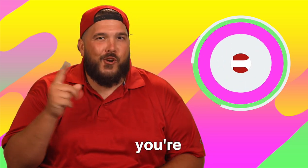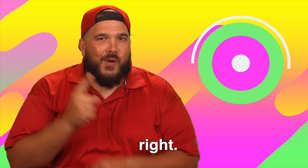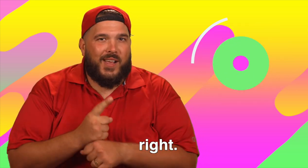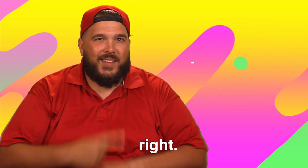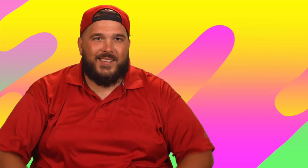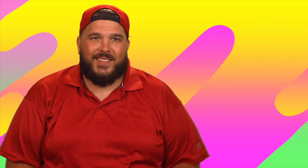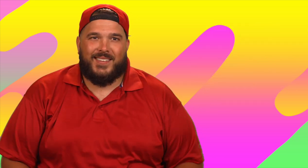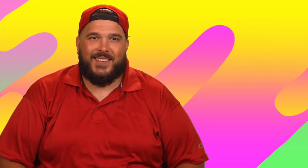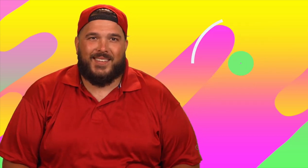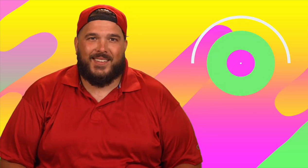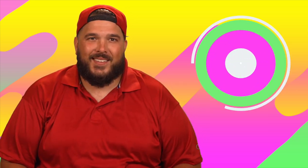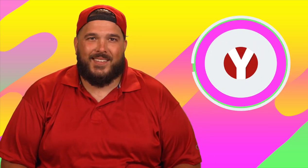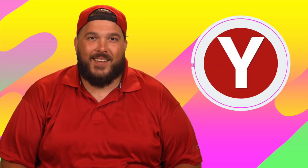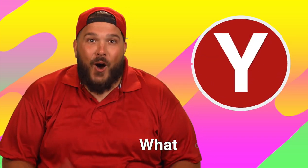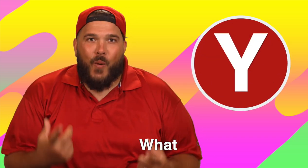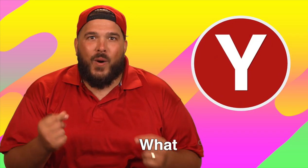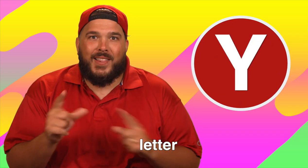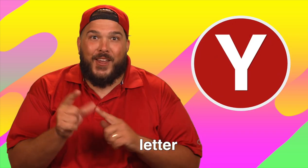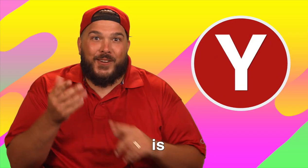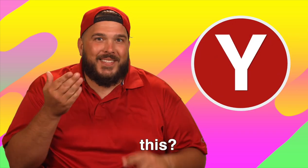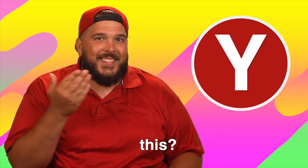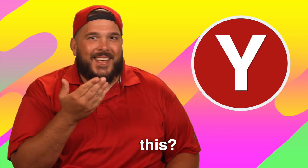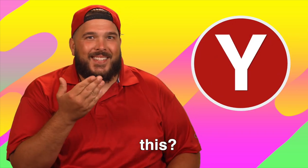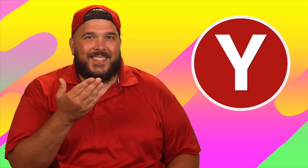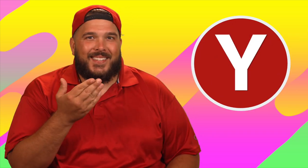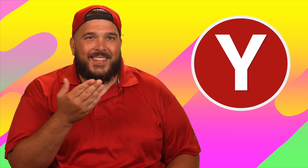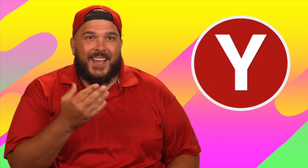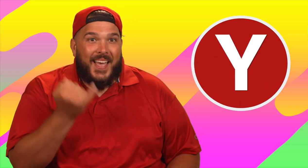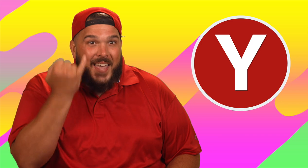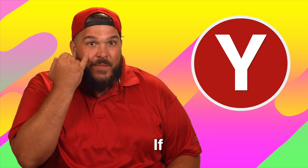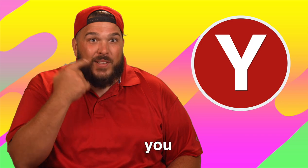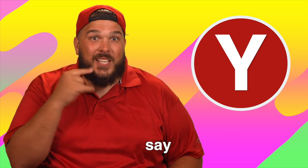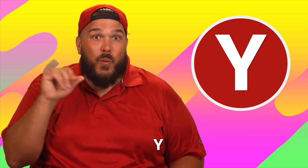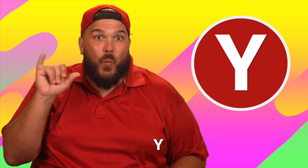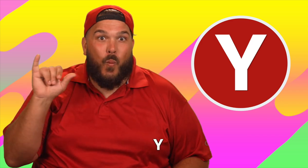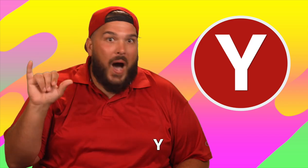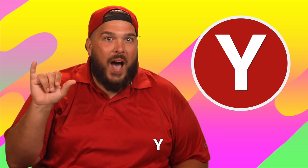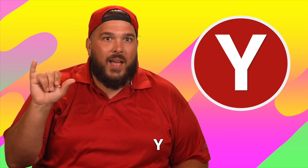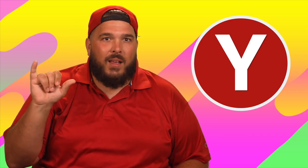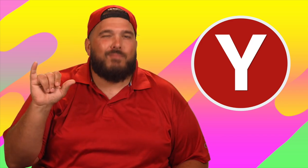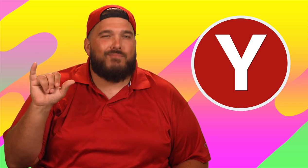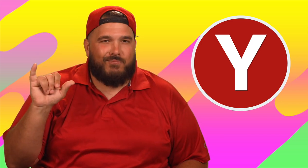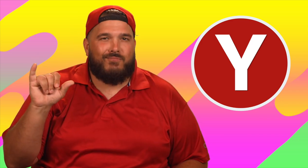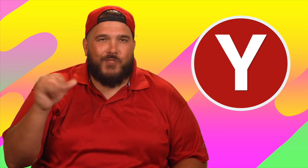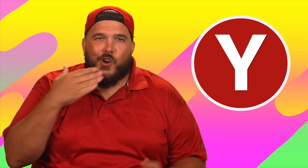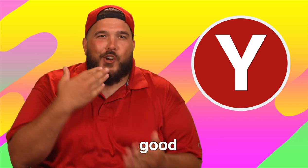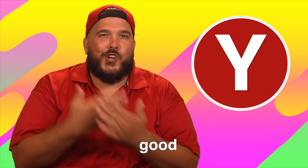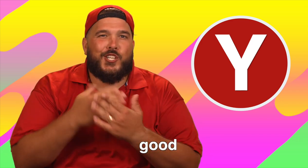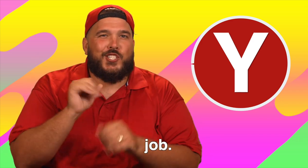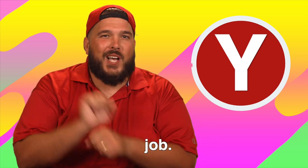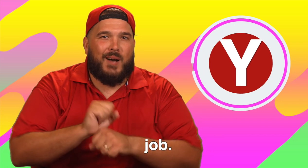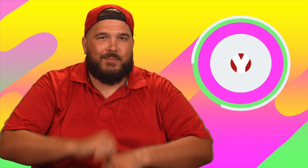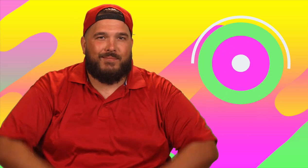you're right. What letter is this? If you said Y, good job.